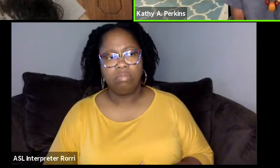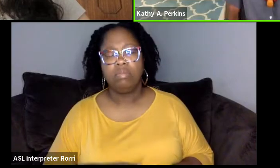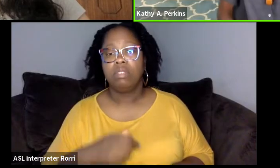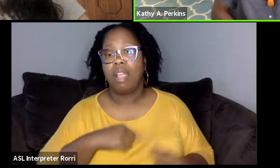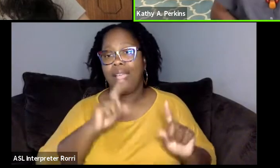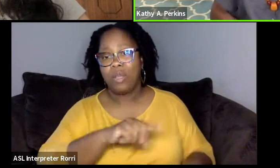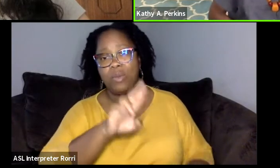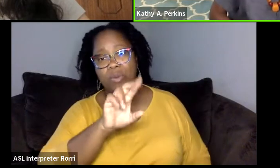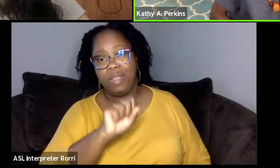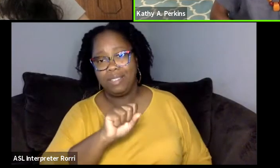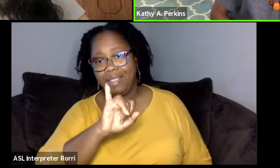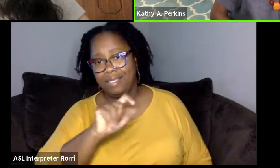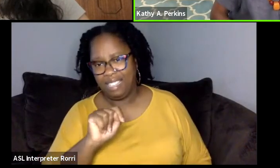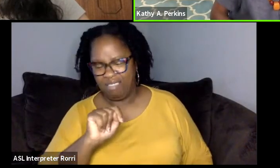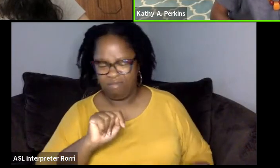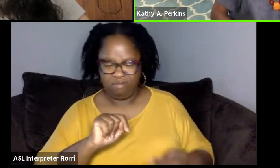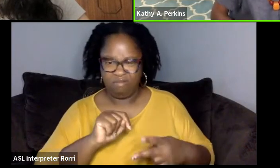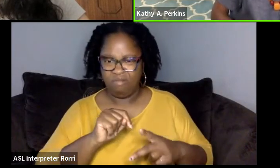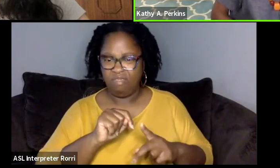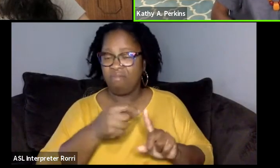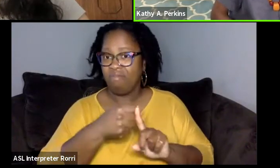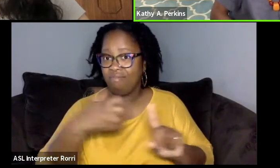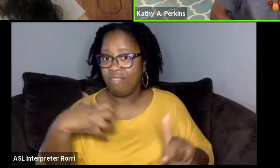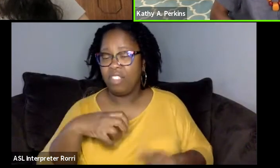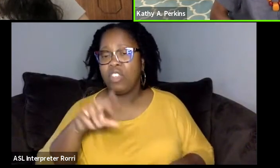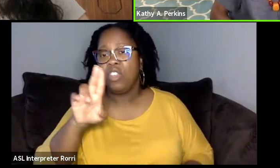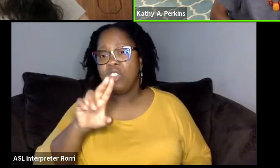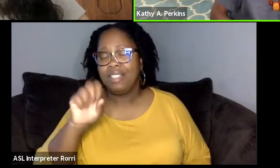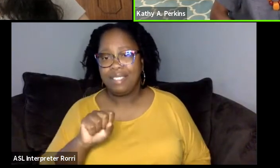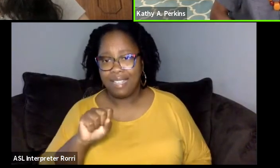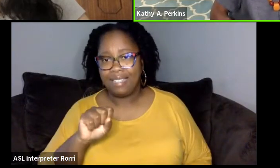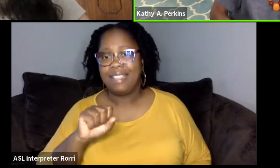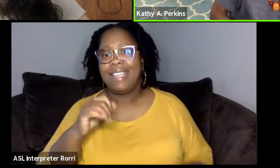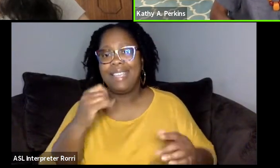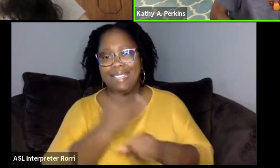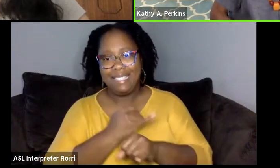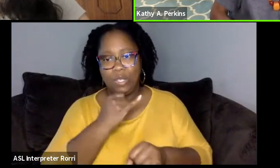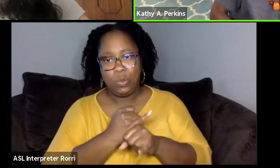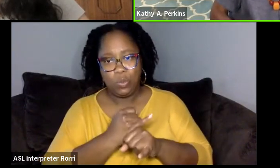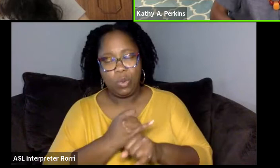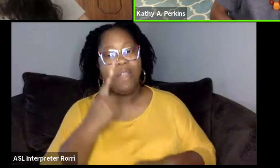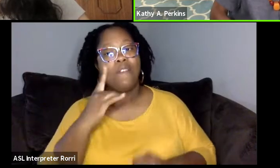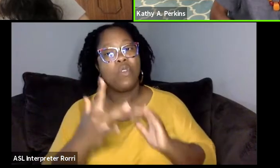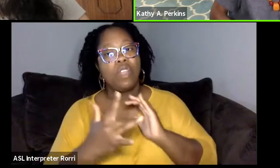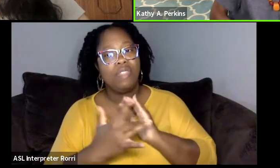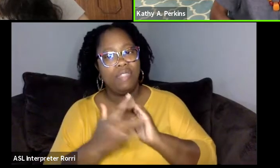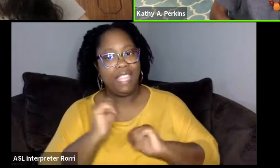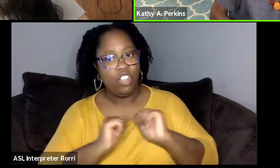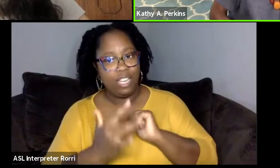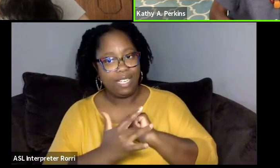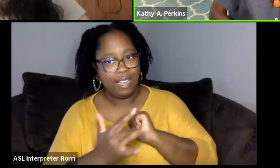USITT stands for United States Institute for Theater Technology. And I've been a member for about 30 years.